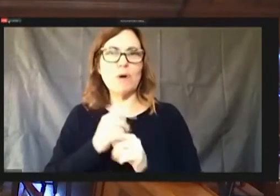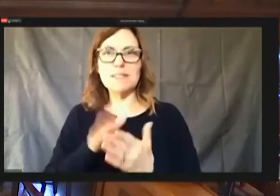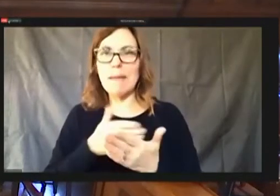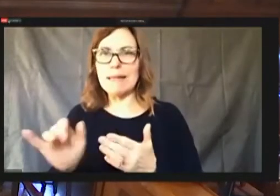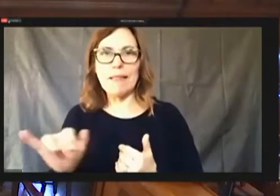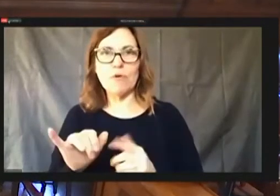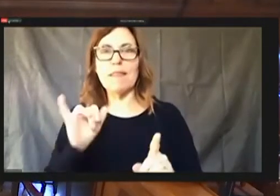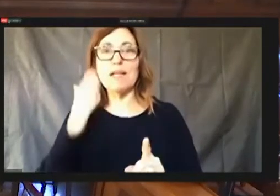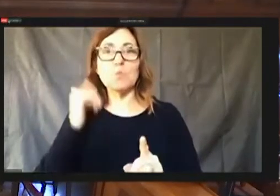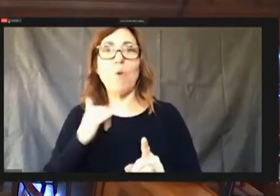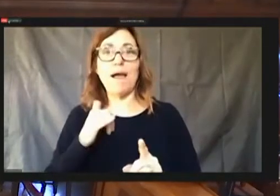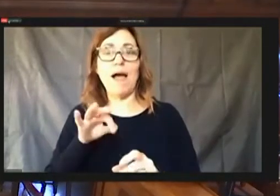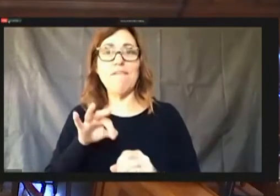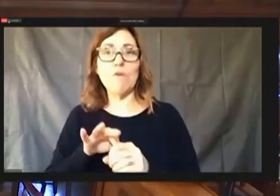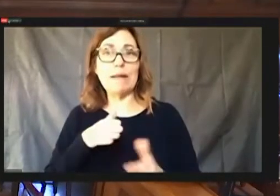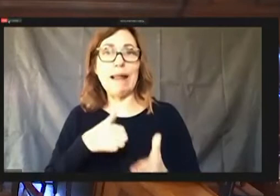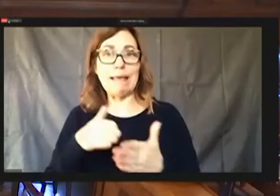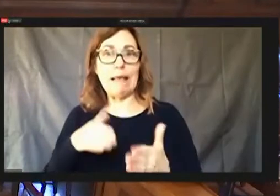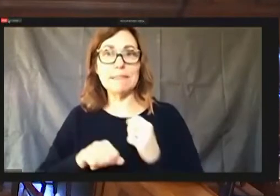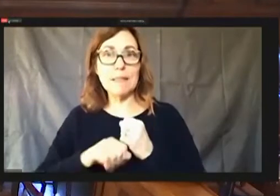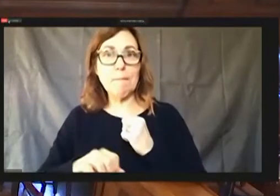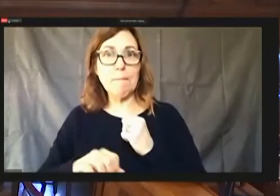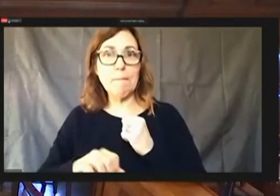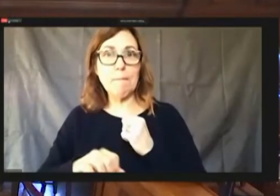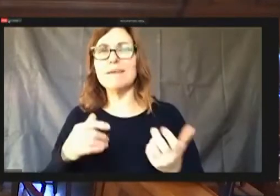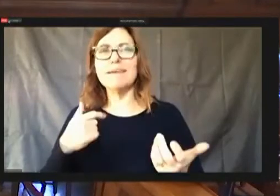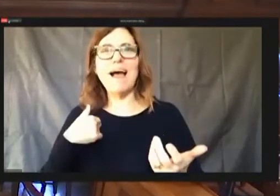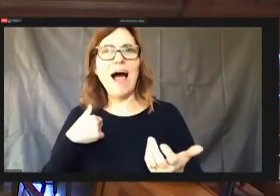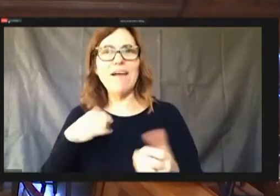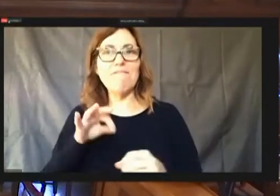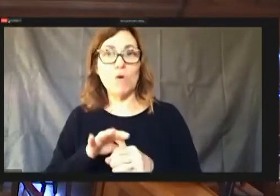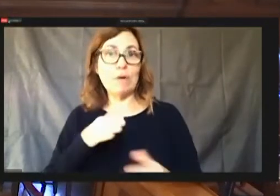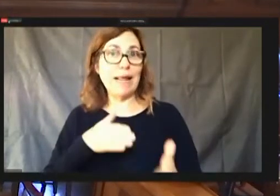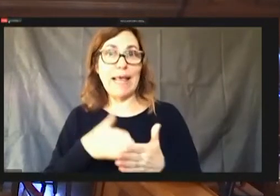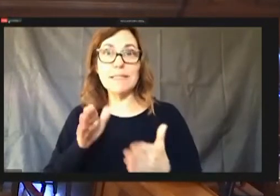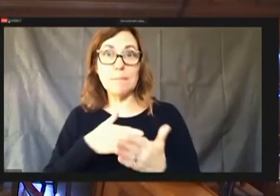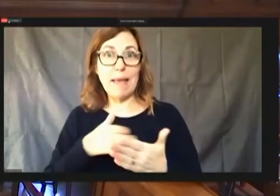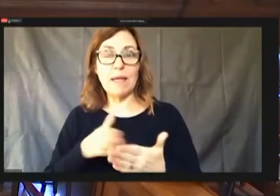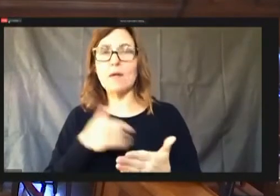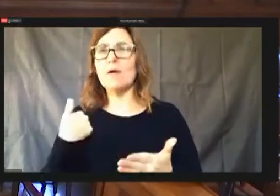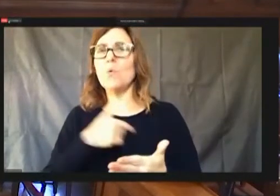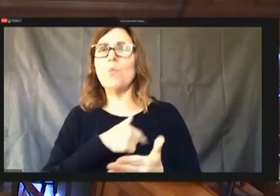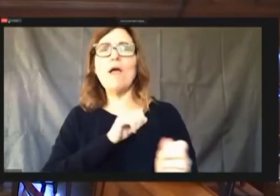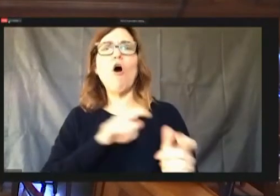when it came before us, I voted against painting it. We've all voted for this, we all had a chance to vote yes or no.